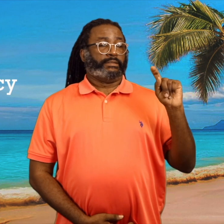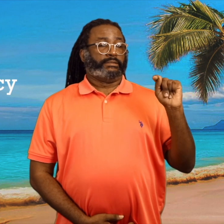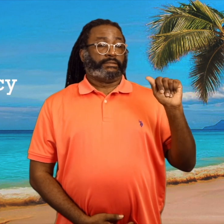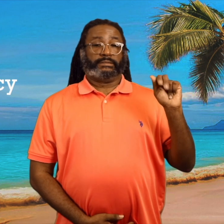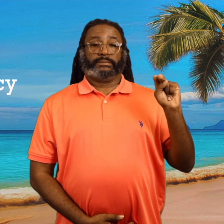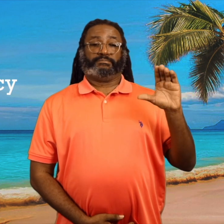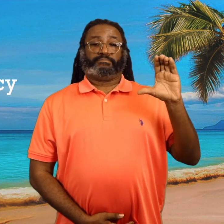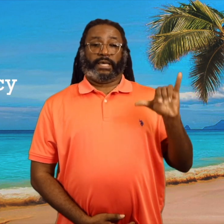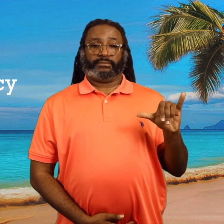Life Expectancy